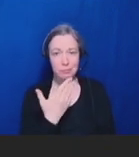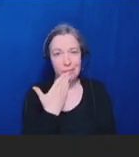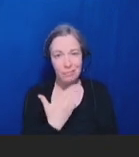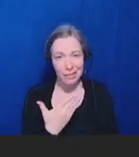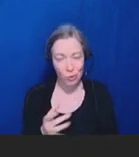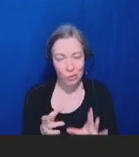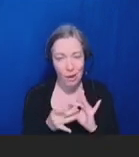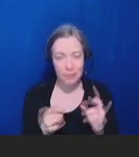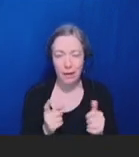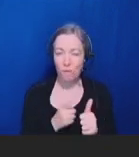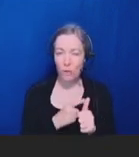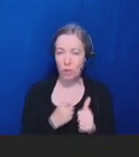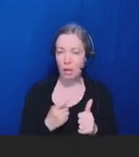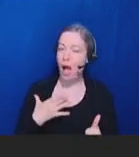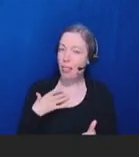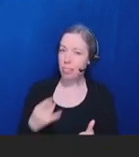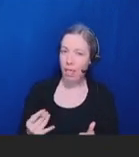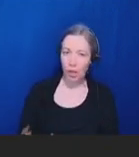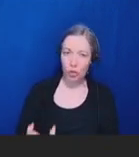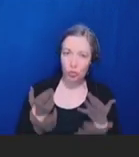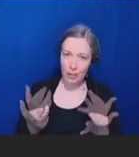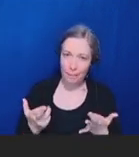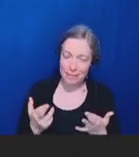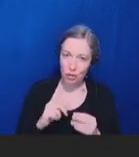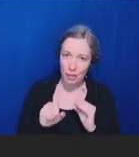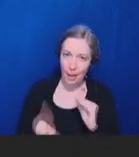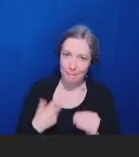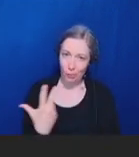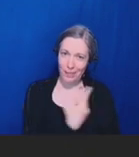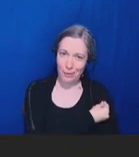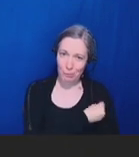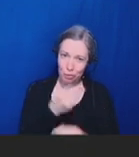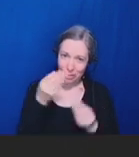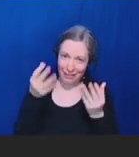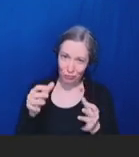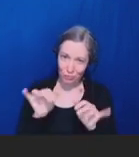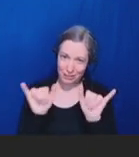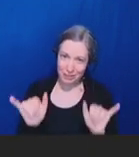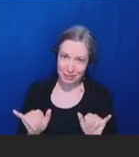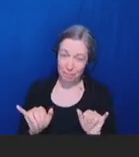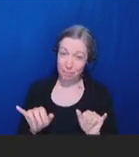around immunization information systems, and the role that they can play in vaccine safety